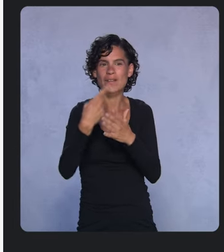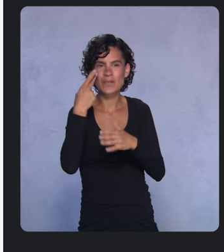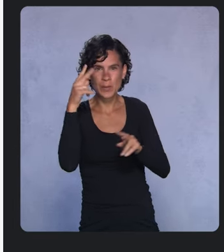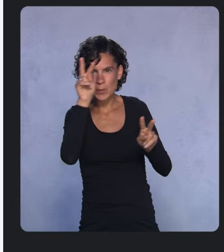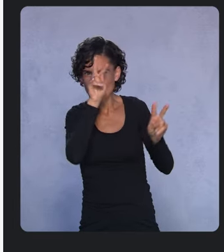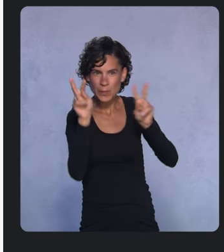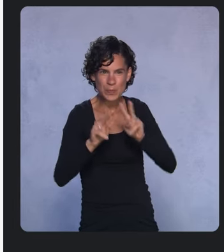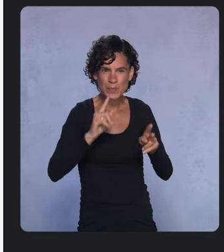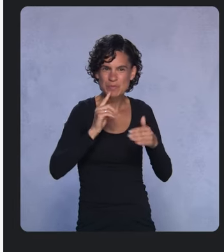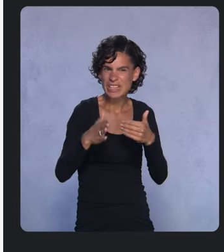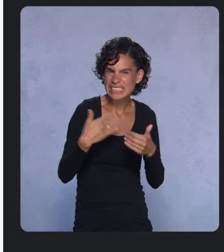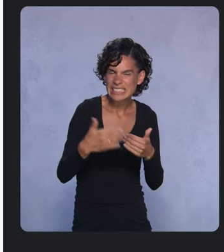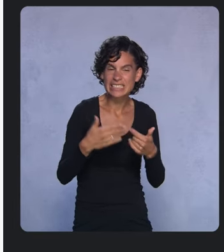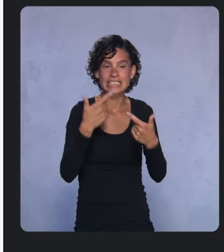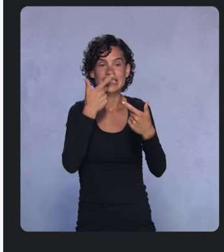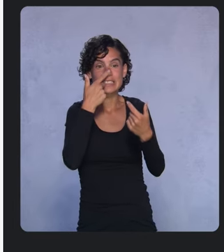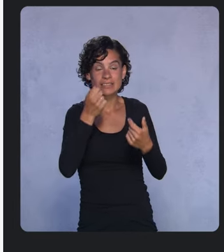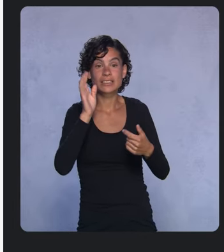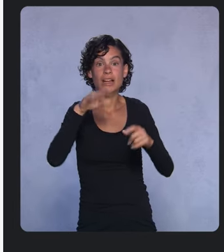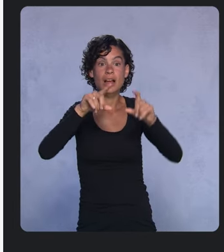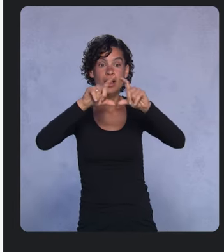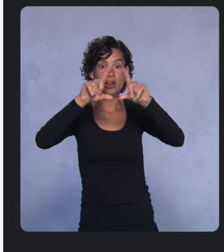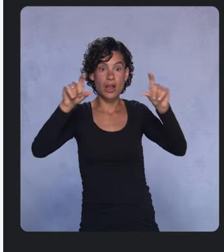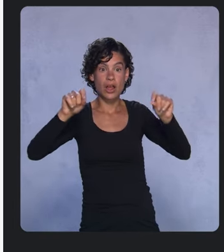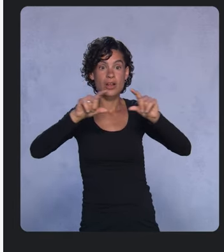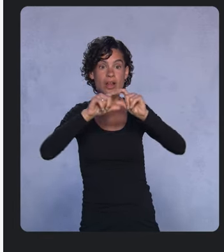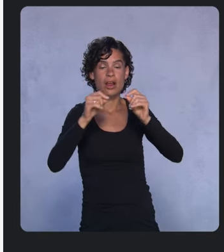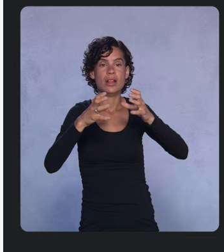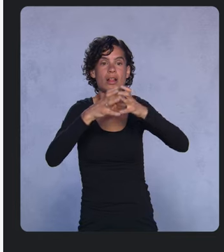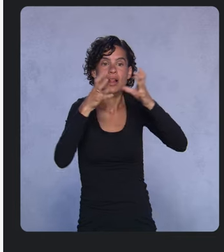In every card you can see this physically accurate view of the sky